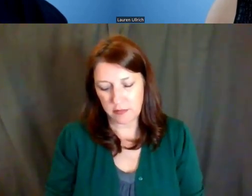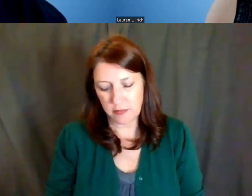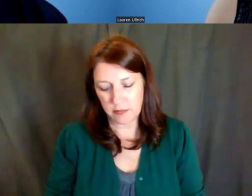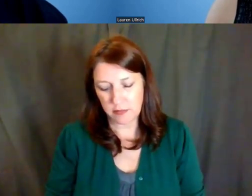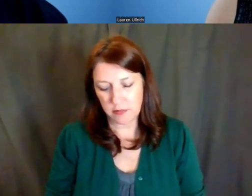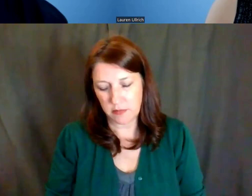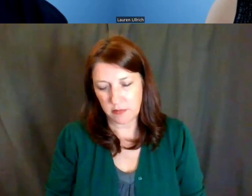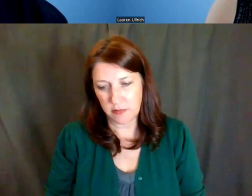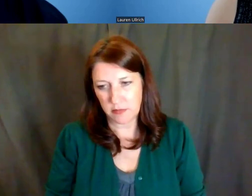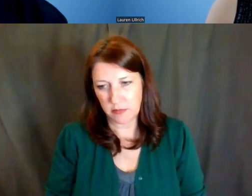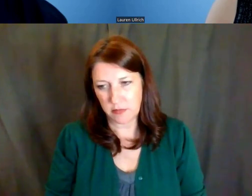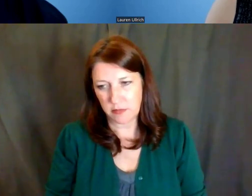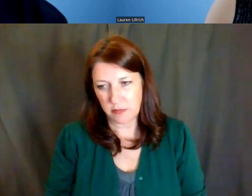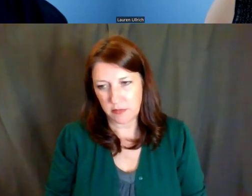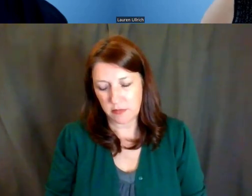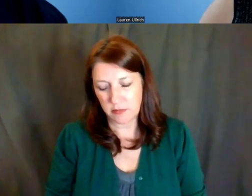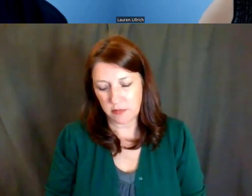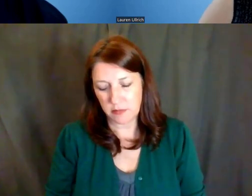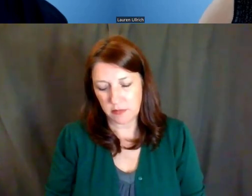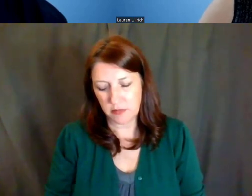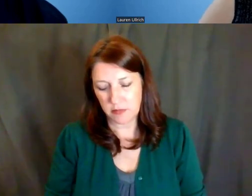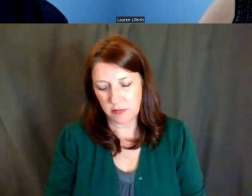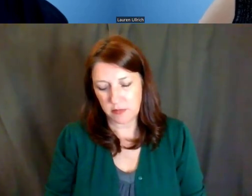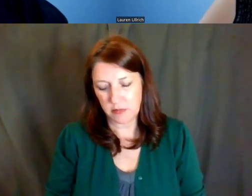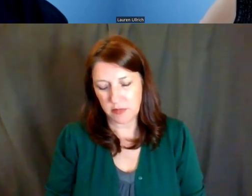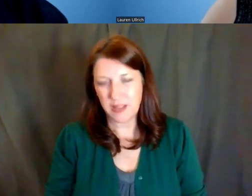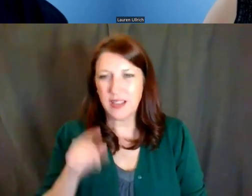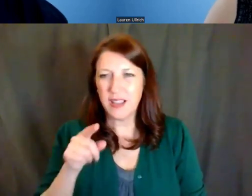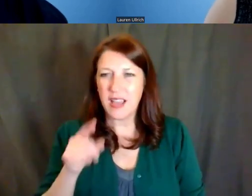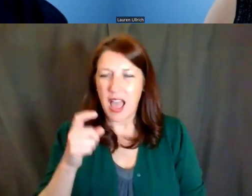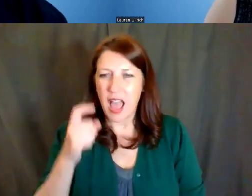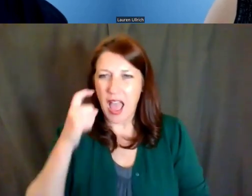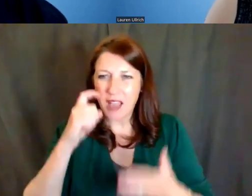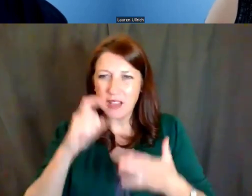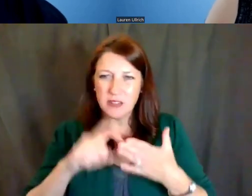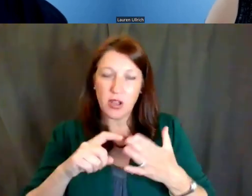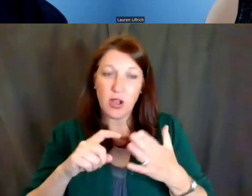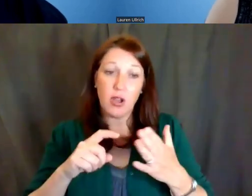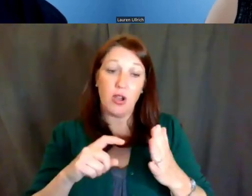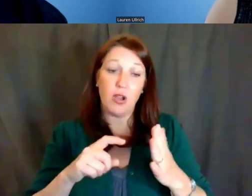So there's a question about citizenship requirements for diversity programs.